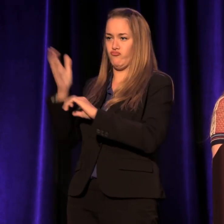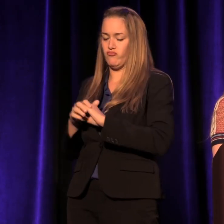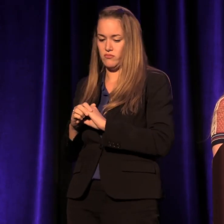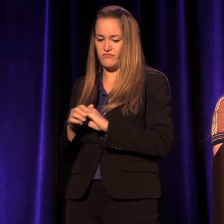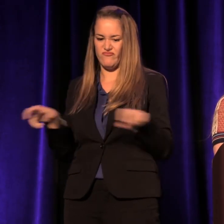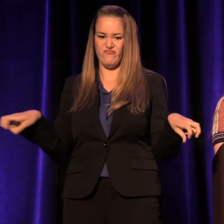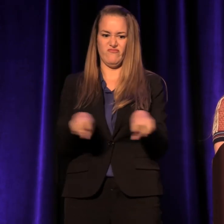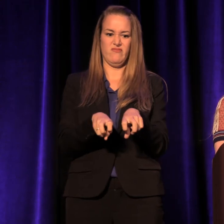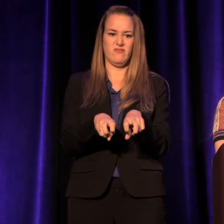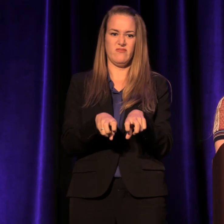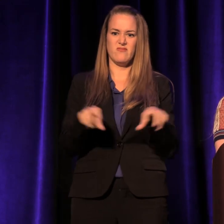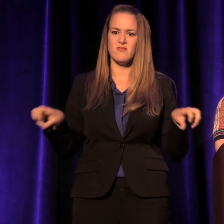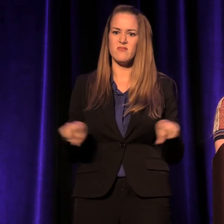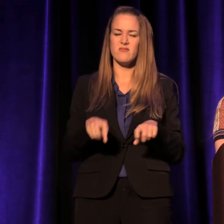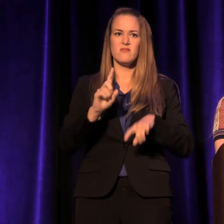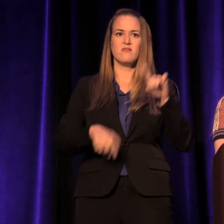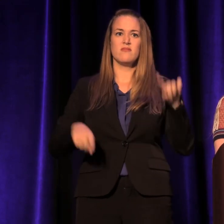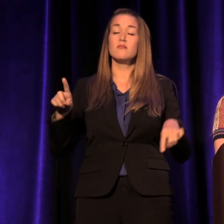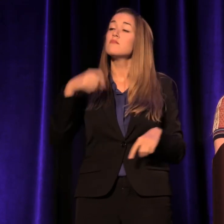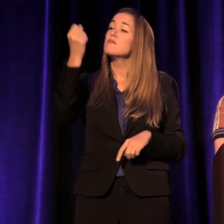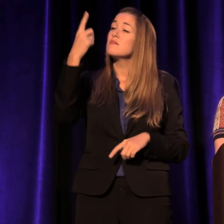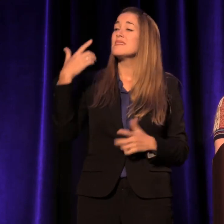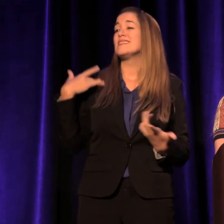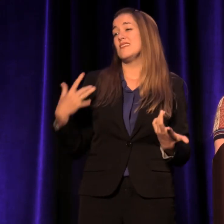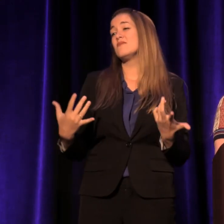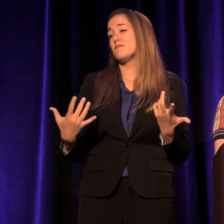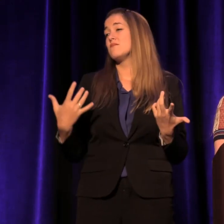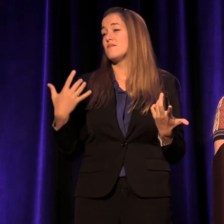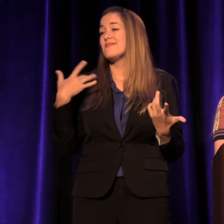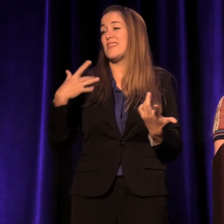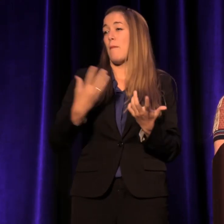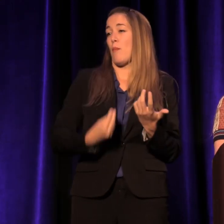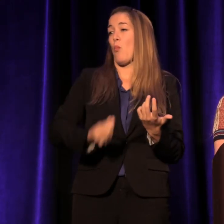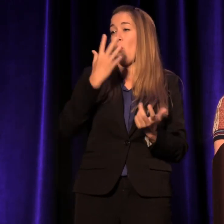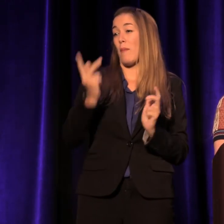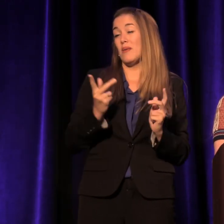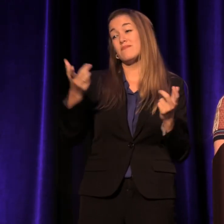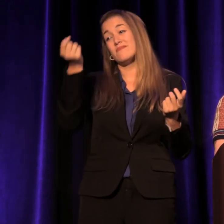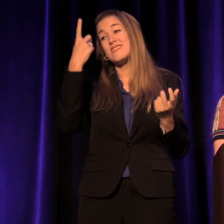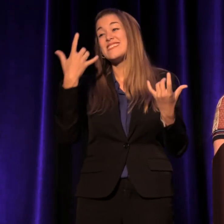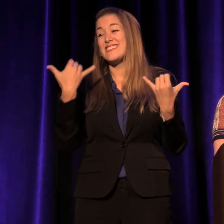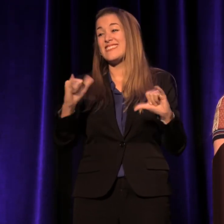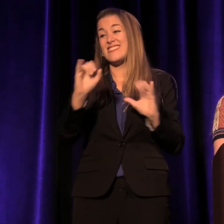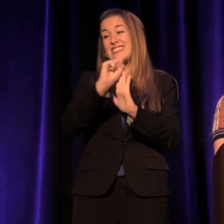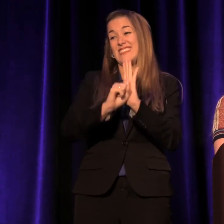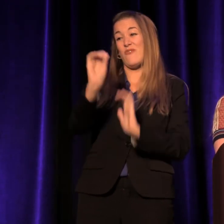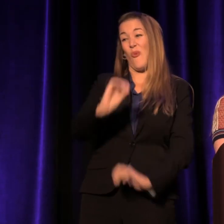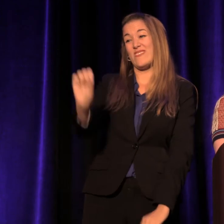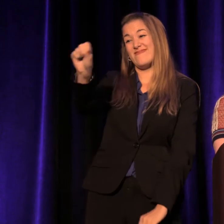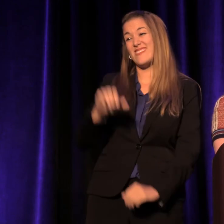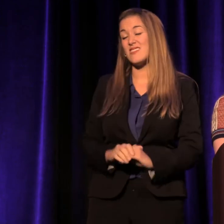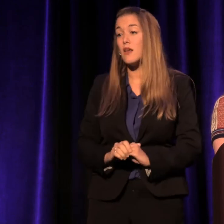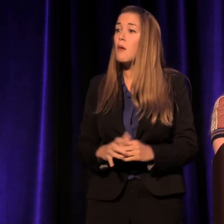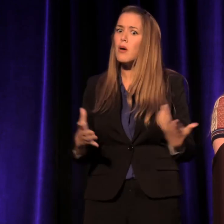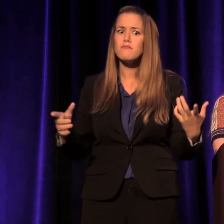Though there are still mostly white people-- because it's still Oregon-- there are also African American people